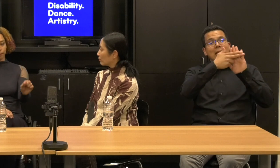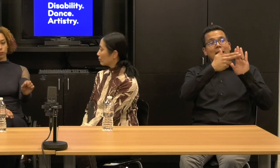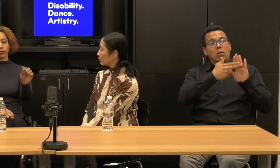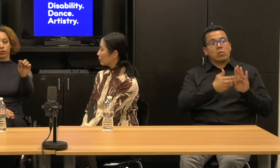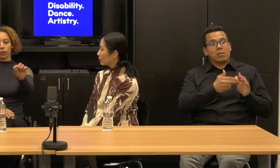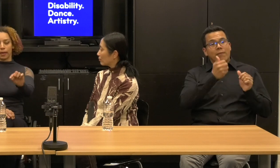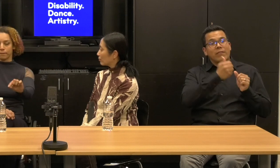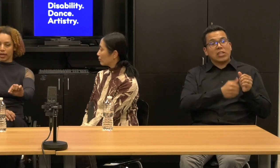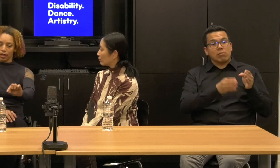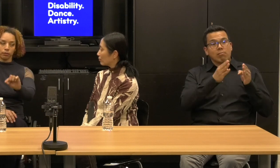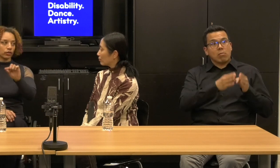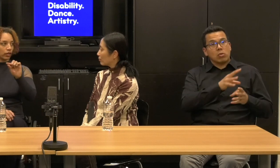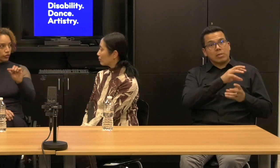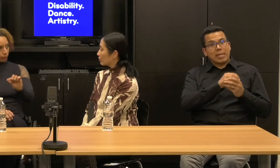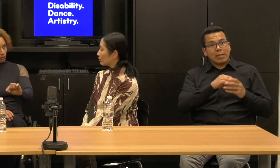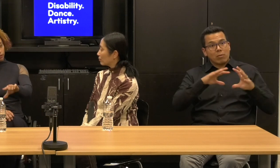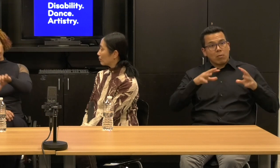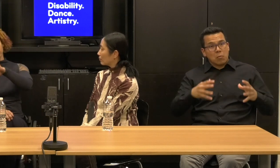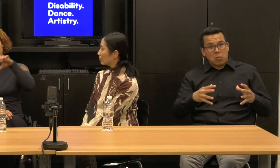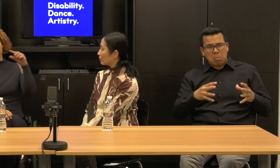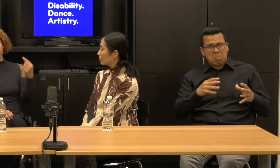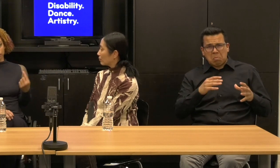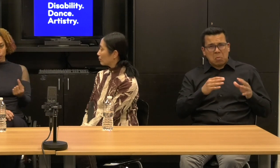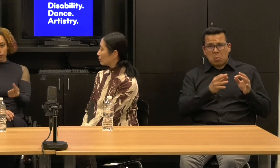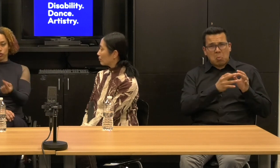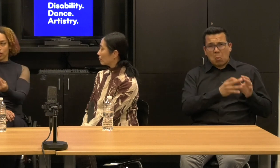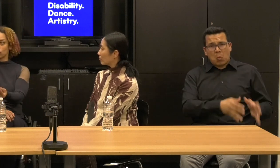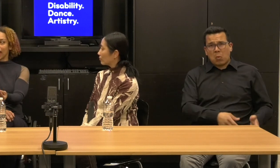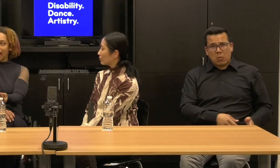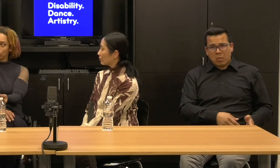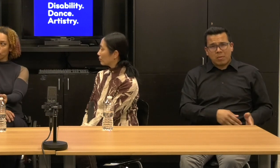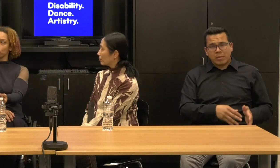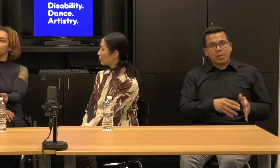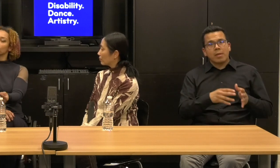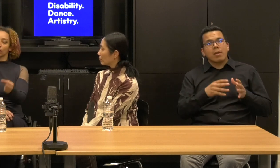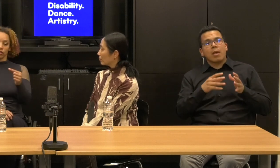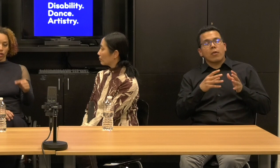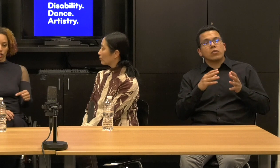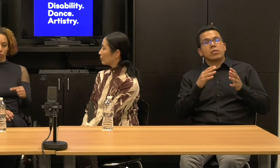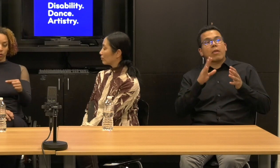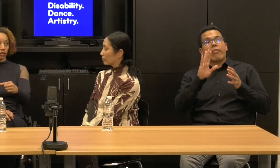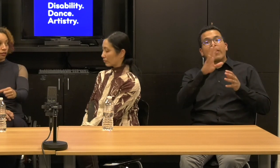happened was the way impairment and experience both changed how we work and change what we